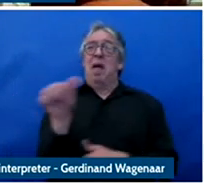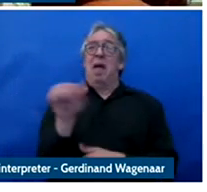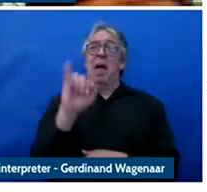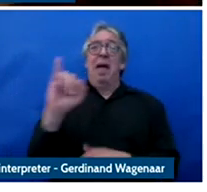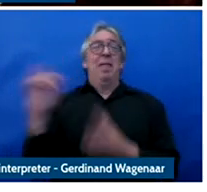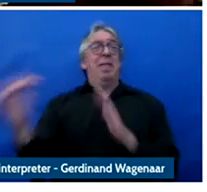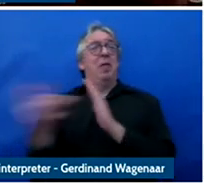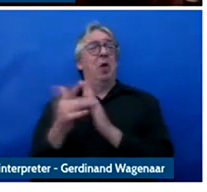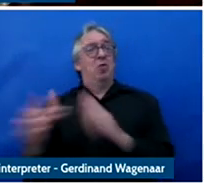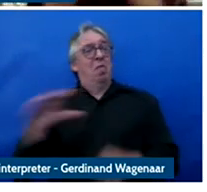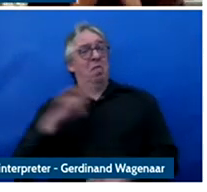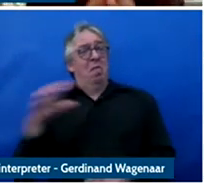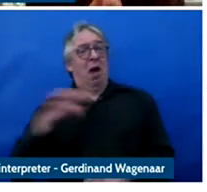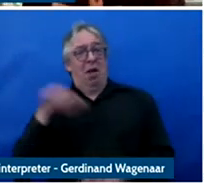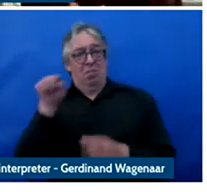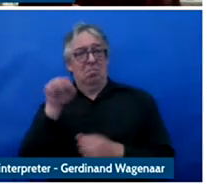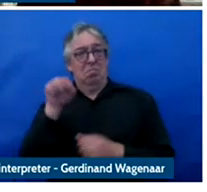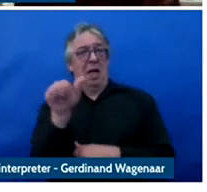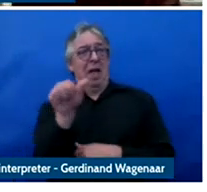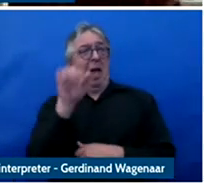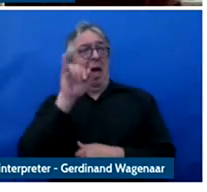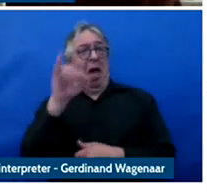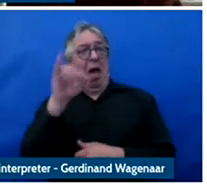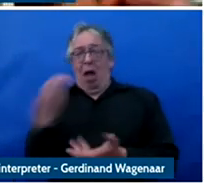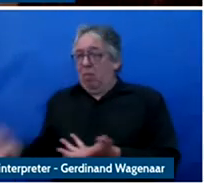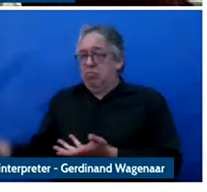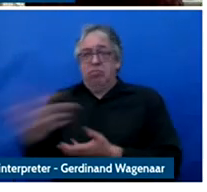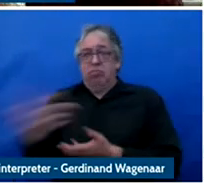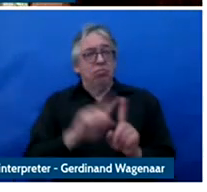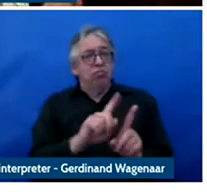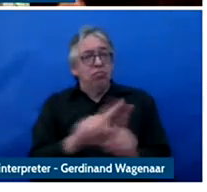technologies and collect all different types of data from different areas from